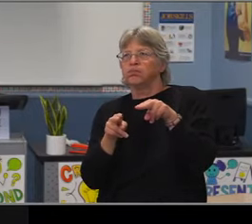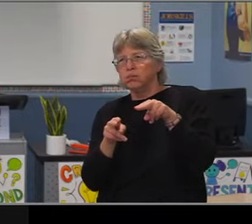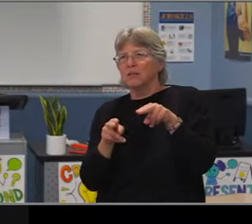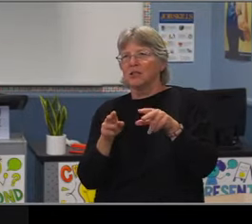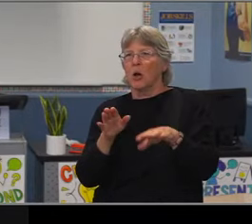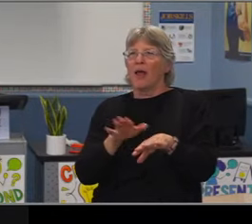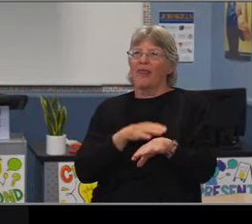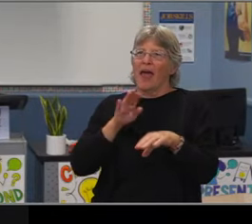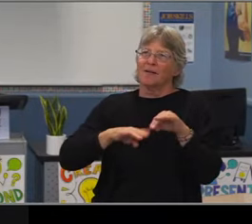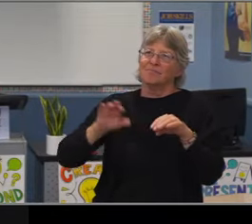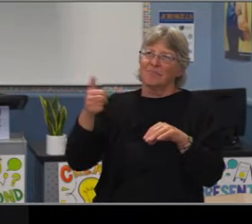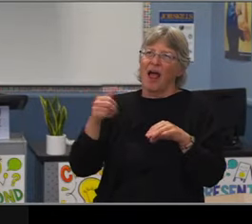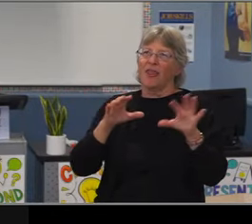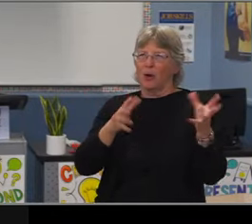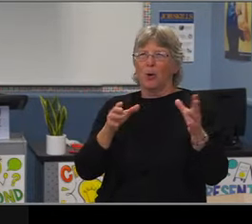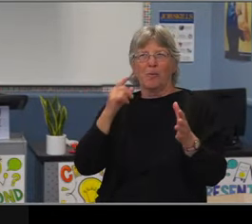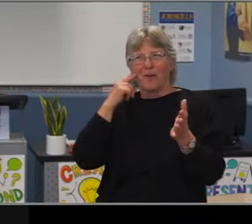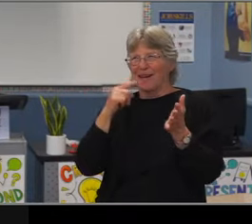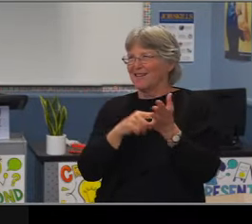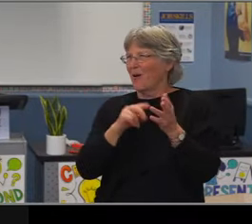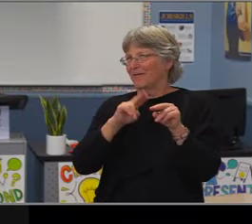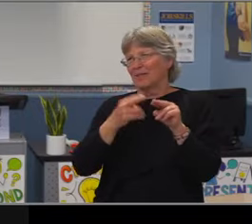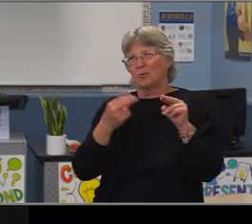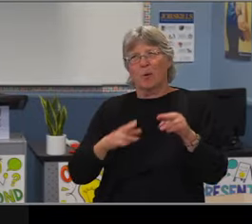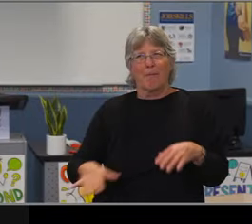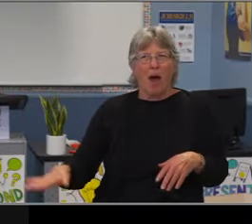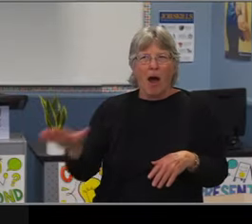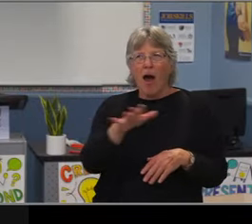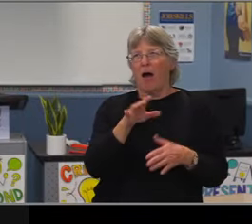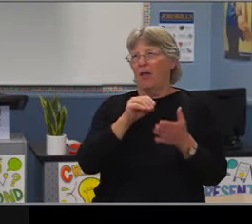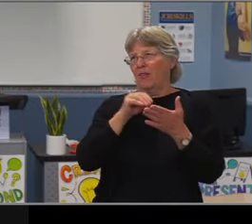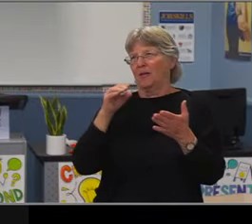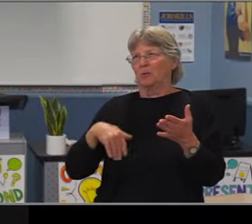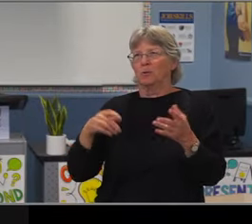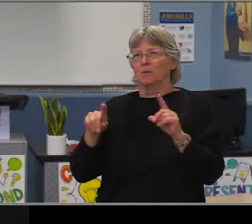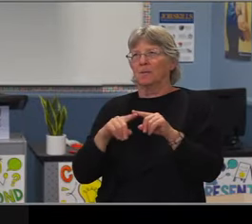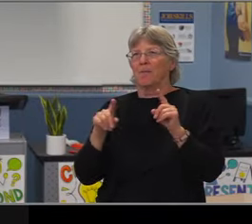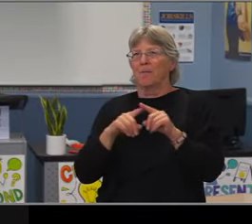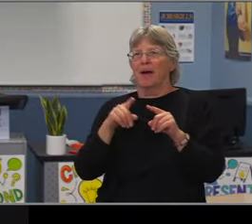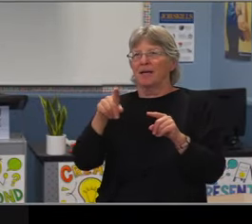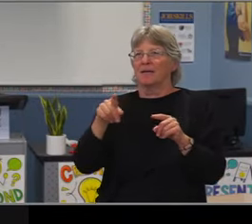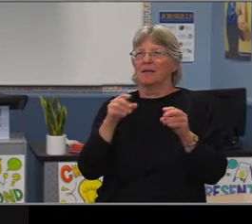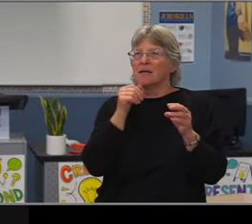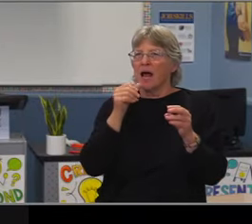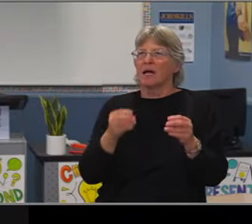LatinX students are actually slightly less likely to be suspended than non-LatinX students